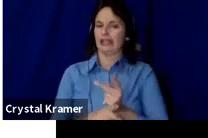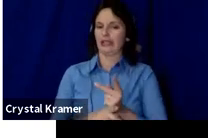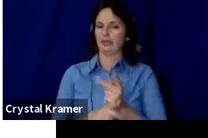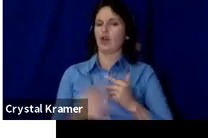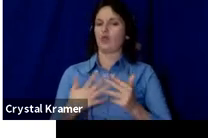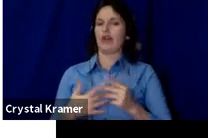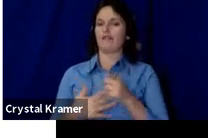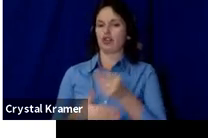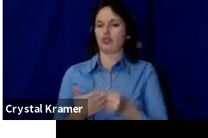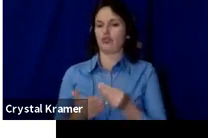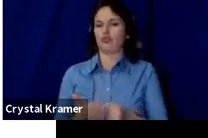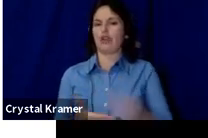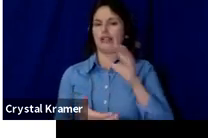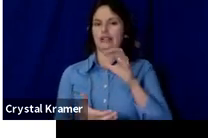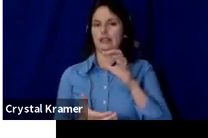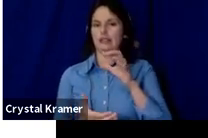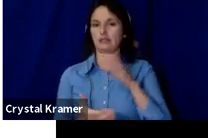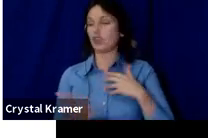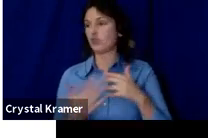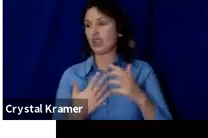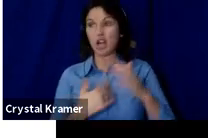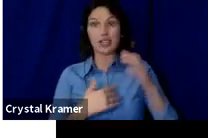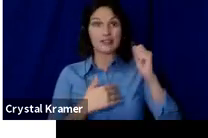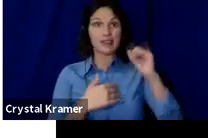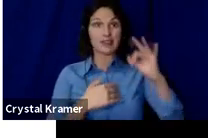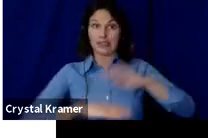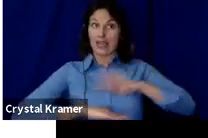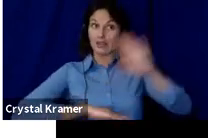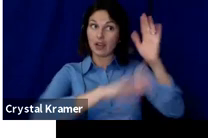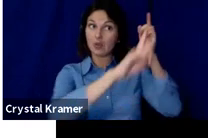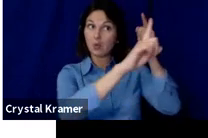of whether or not you hit your goal amount.